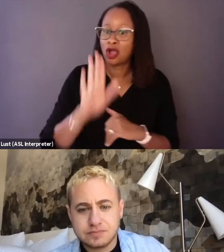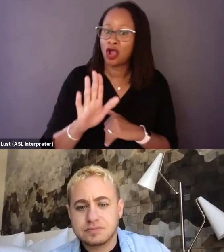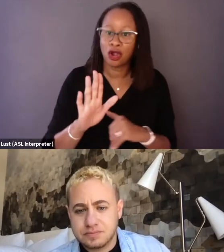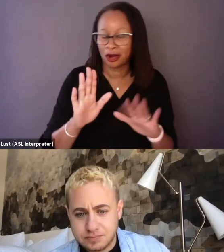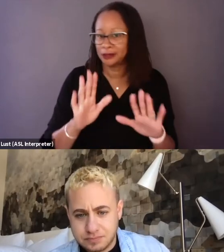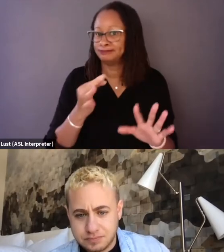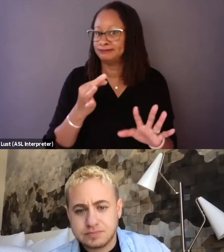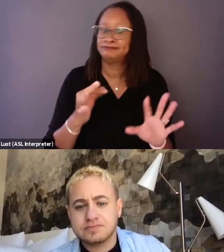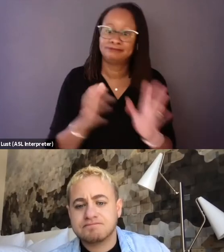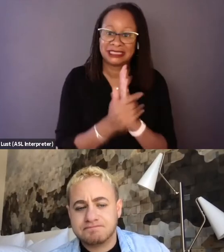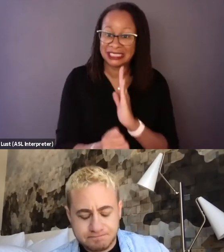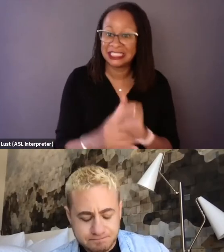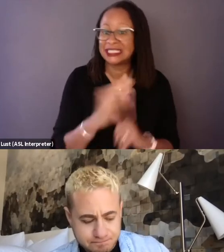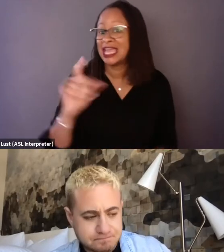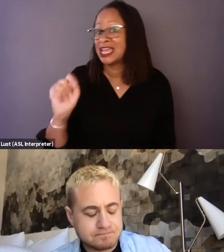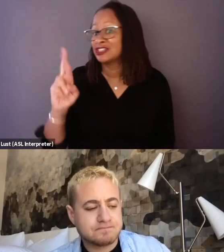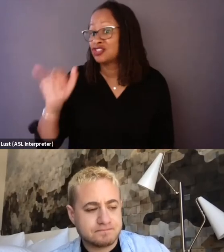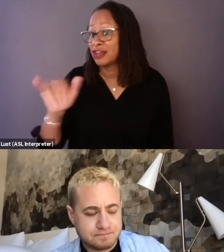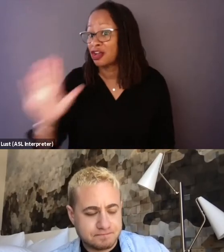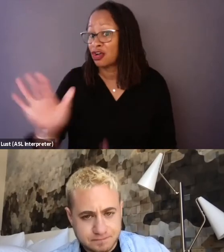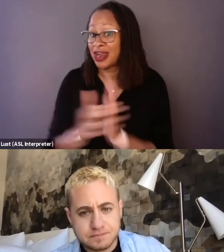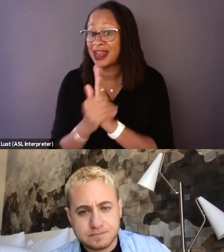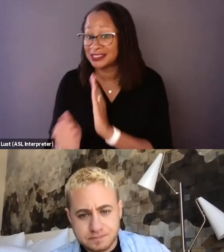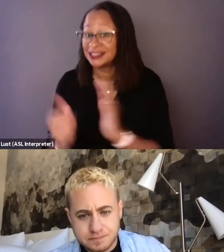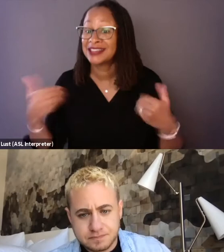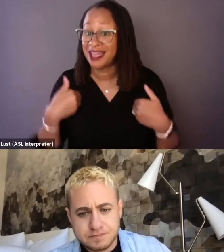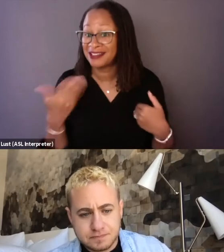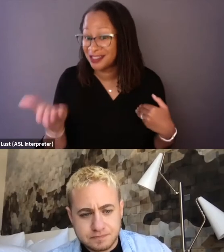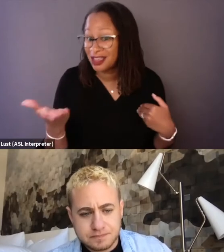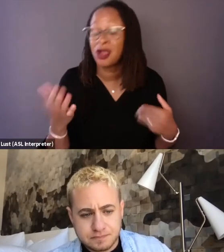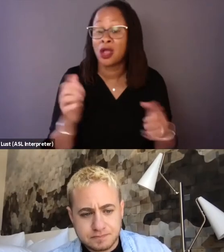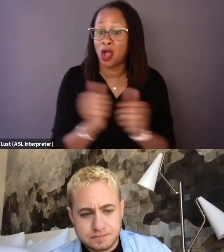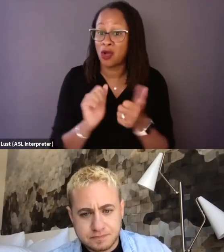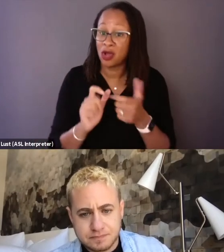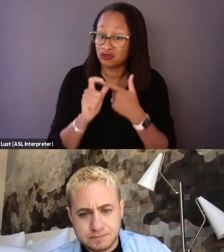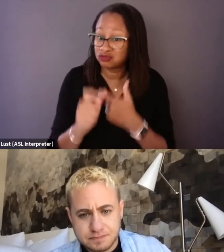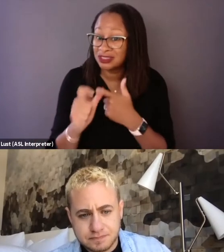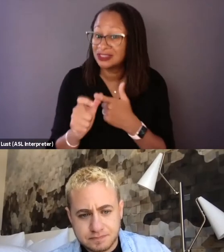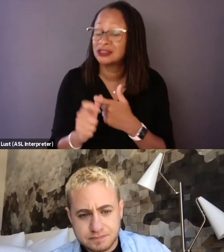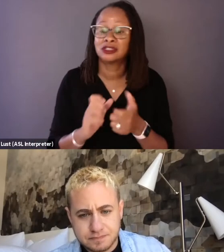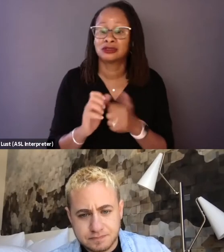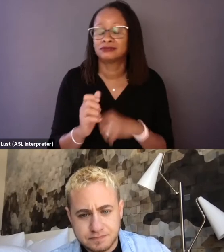and Terry's excellence was garnering there. I'm wondering how all of that impacted